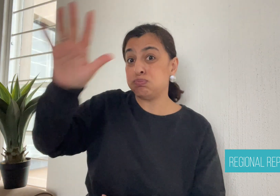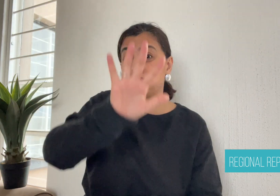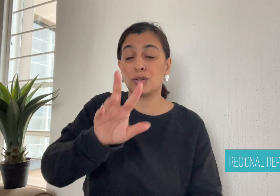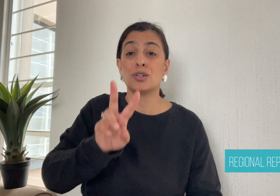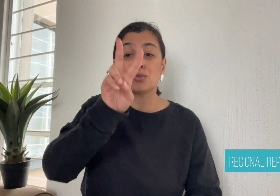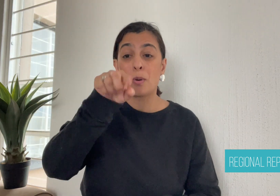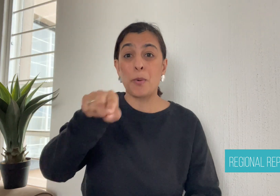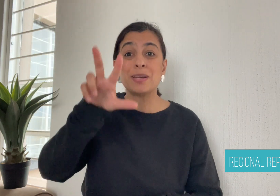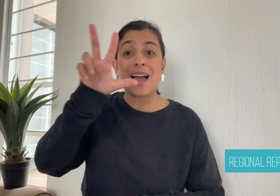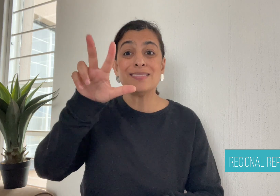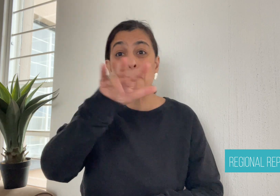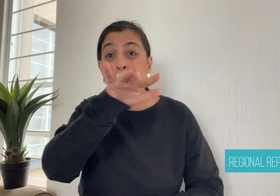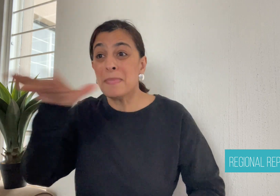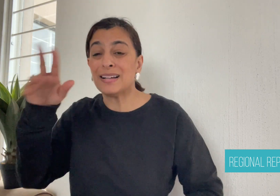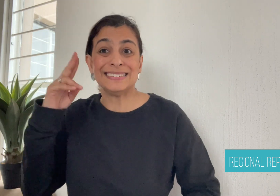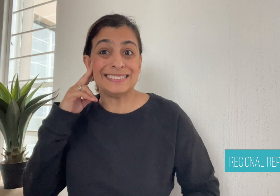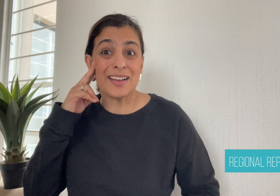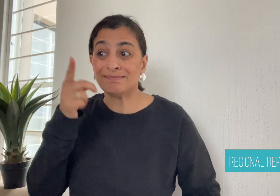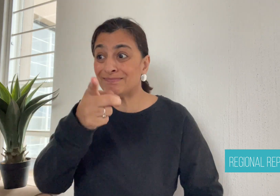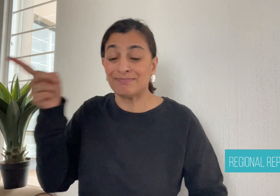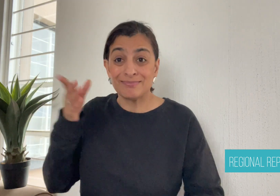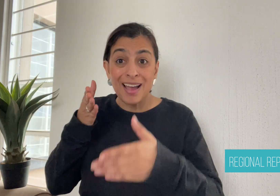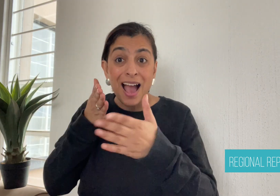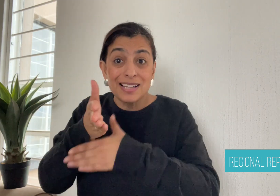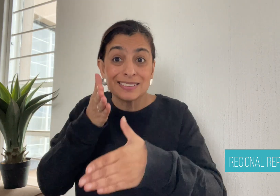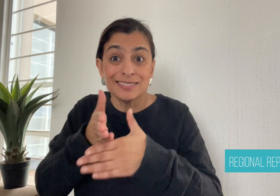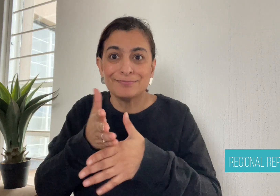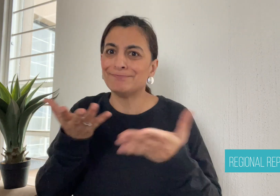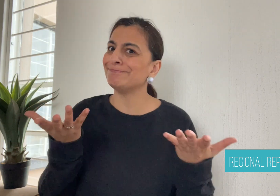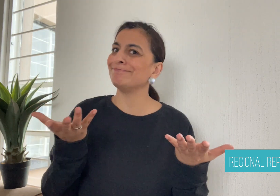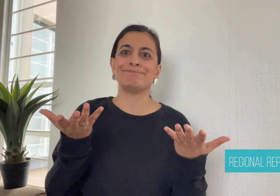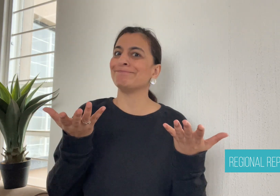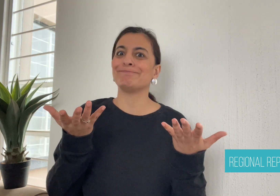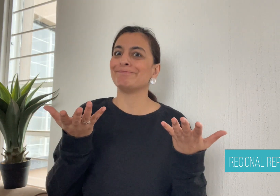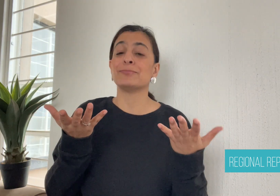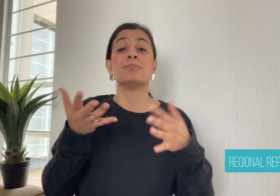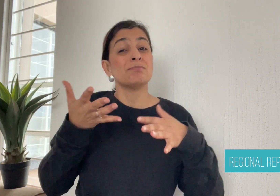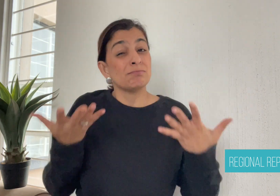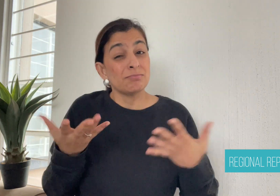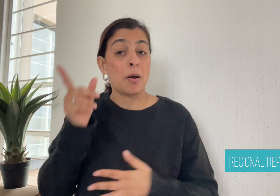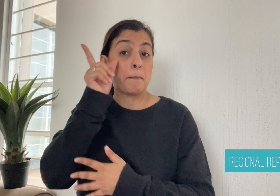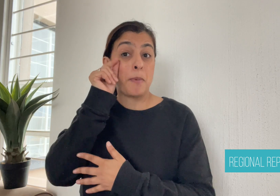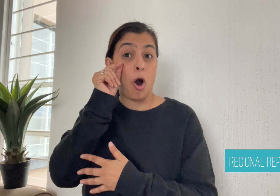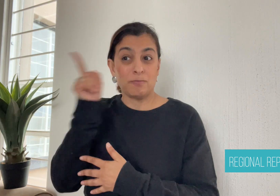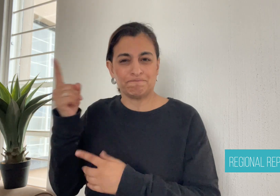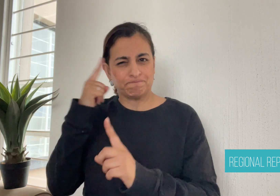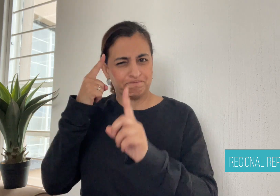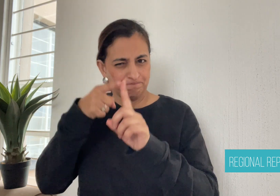It is Braam’s goal to focus on the MTN project and if it succeeds,